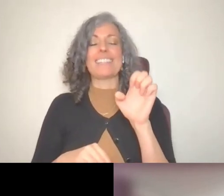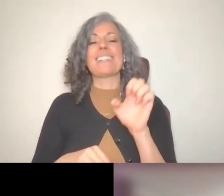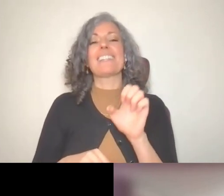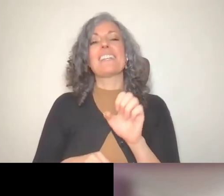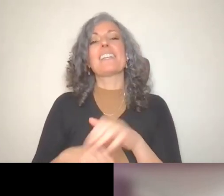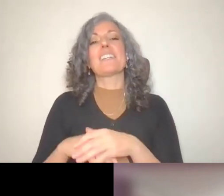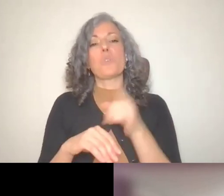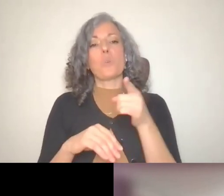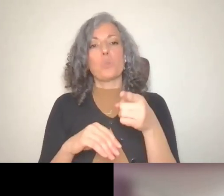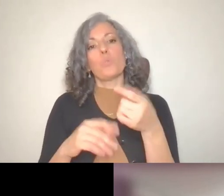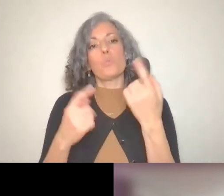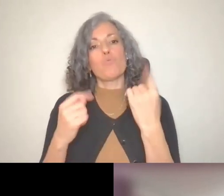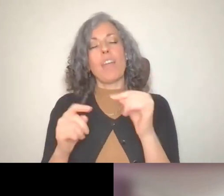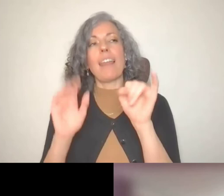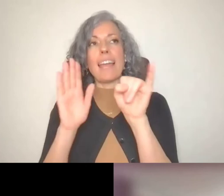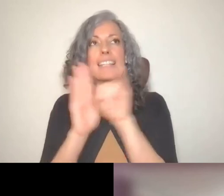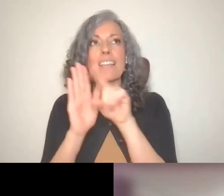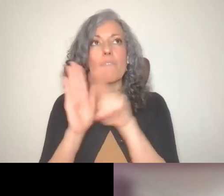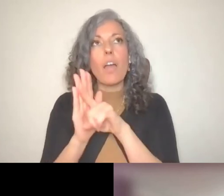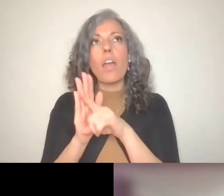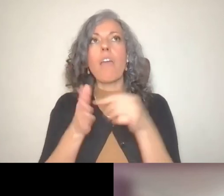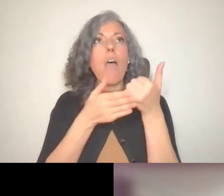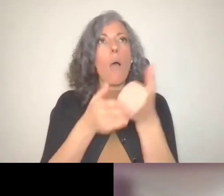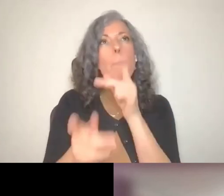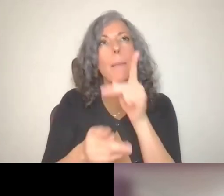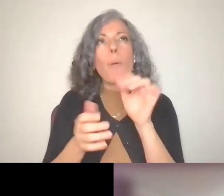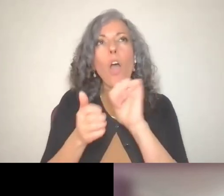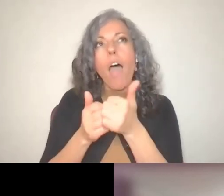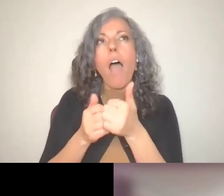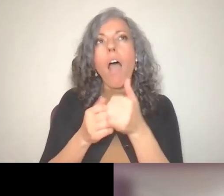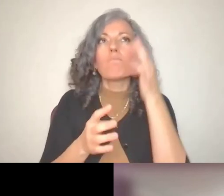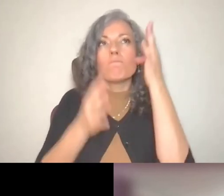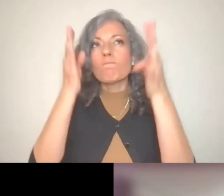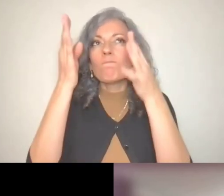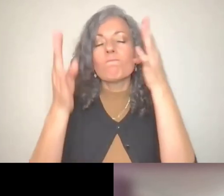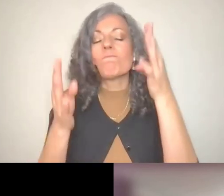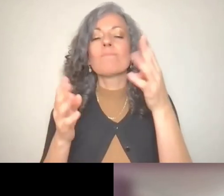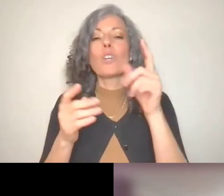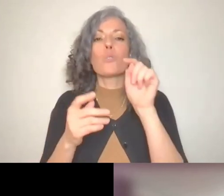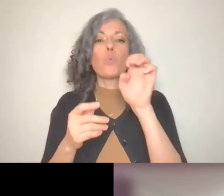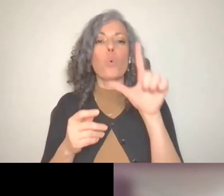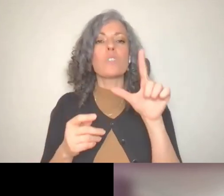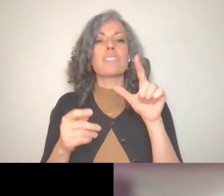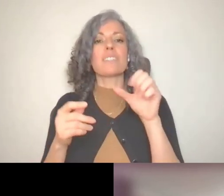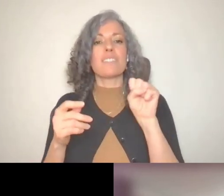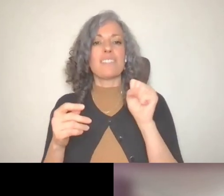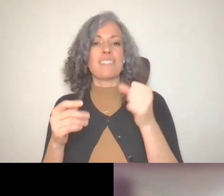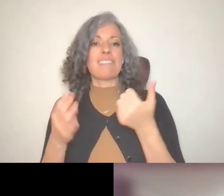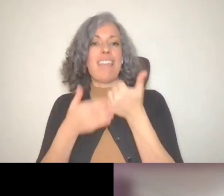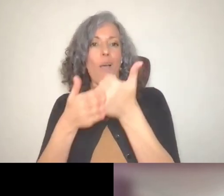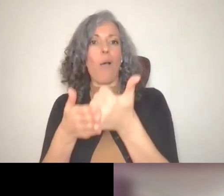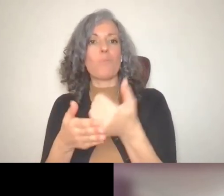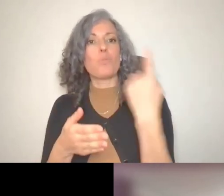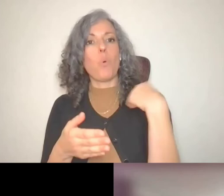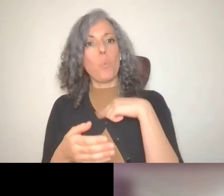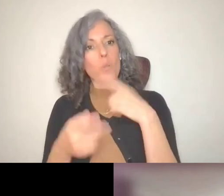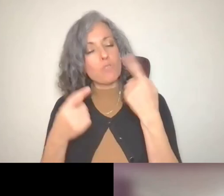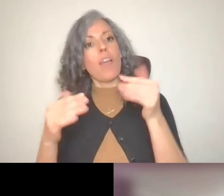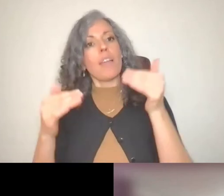identify what would be helpful to folks, what are some strategies? What are some schools? And we keep those updated and keep the dancing then, but that's who I work